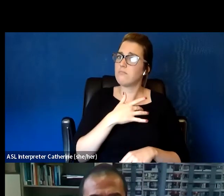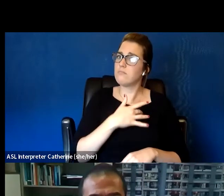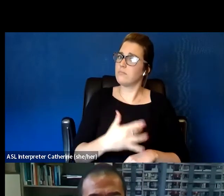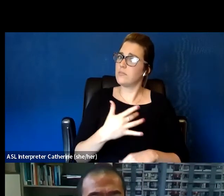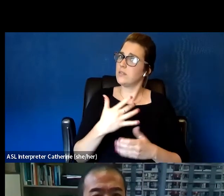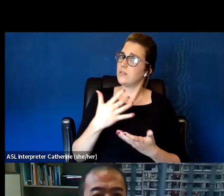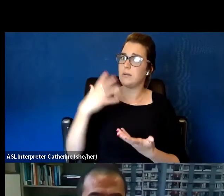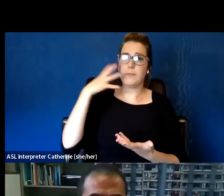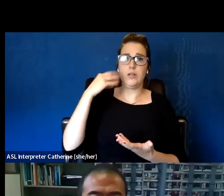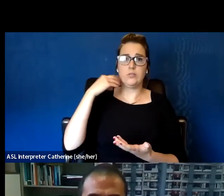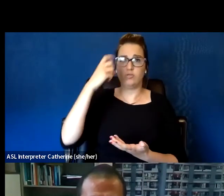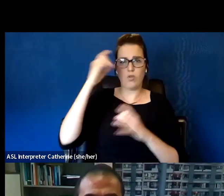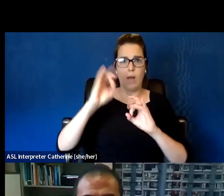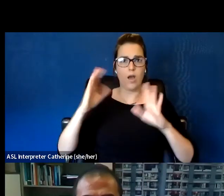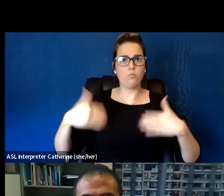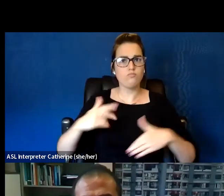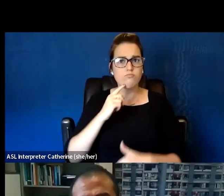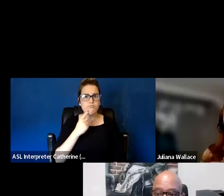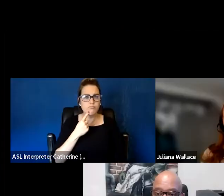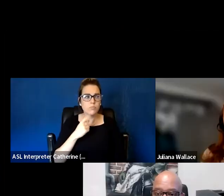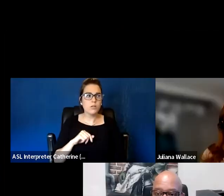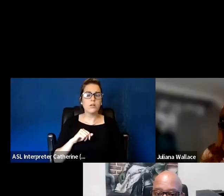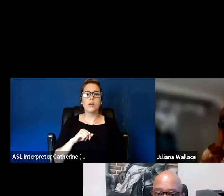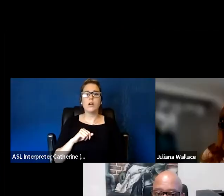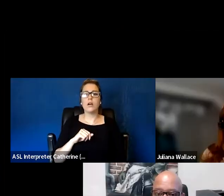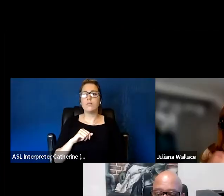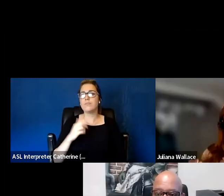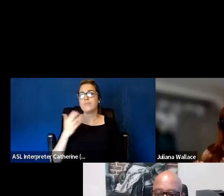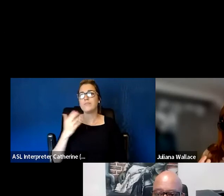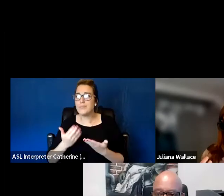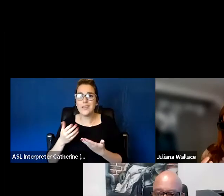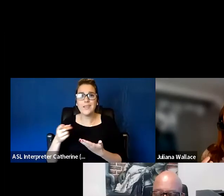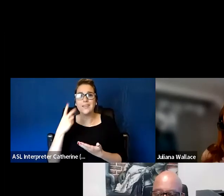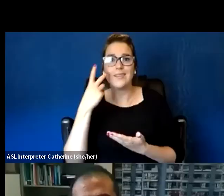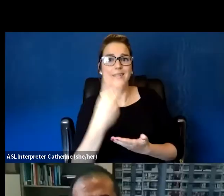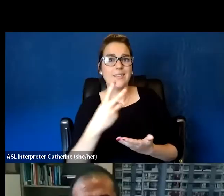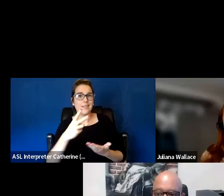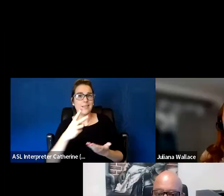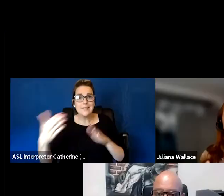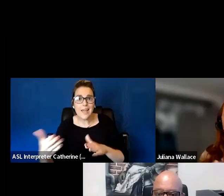whether that's a death in a building or a violent episode in the community, on the streets